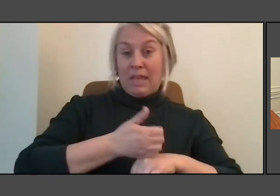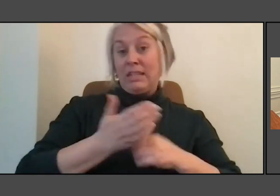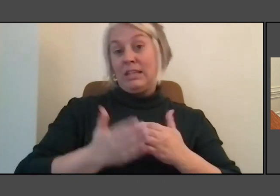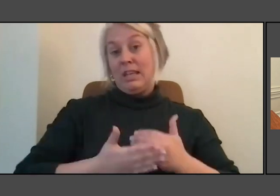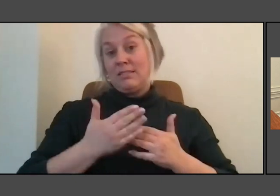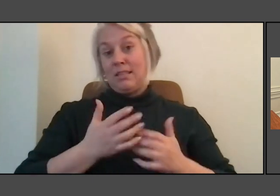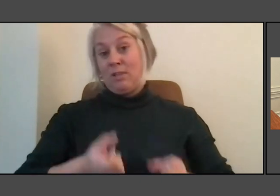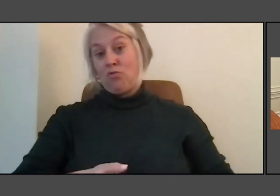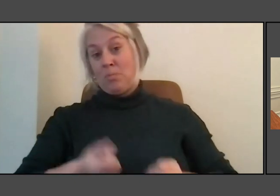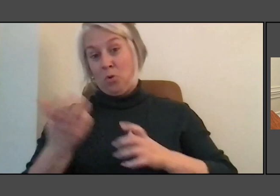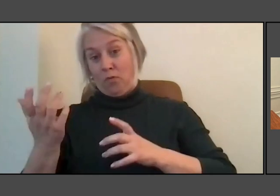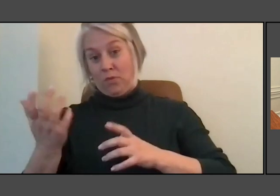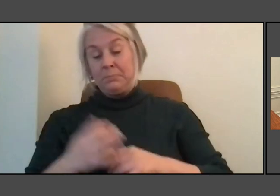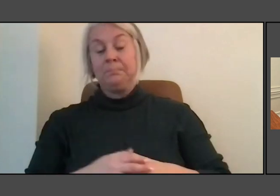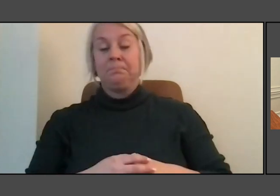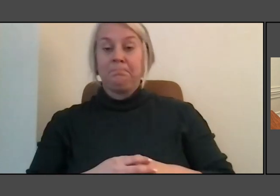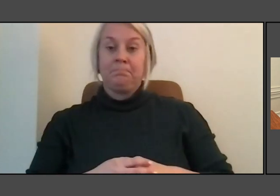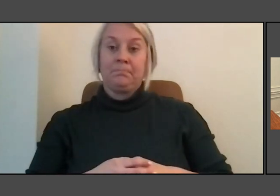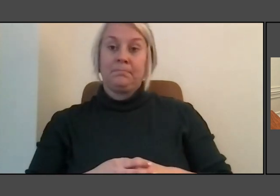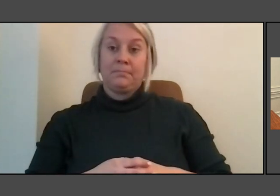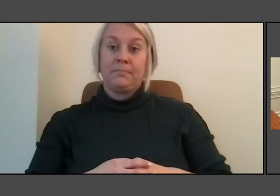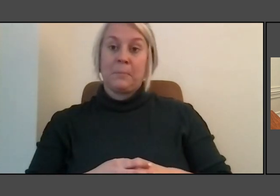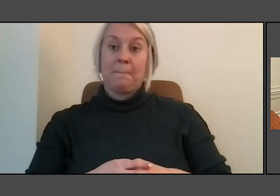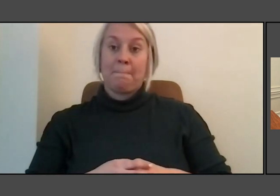you know, in the end it's like planting a telephone pole.